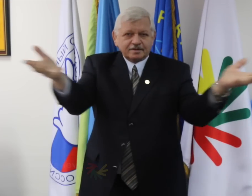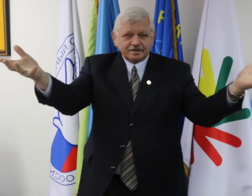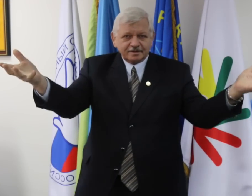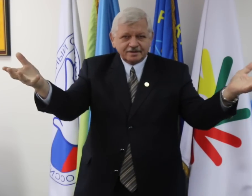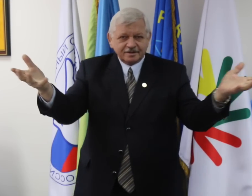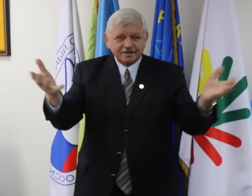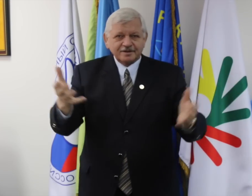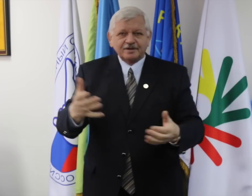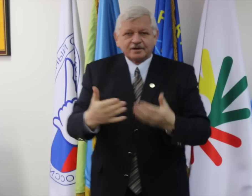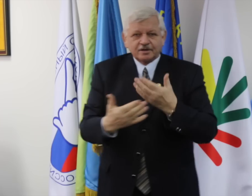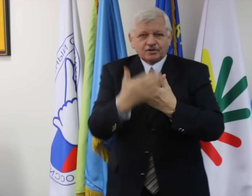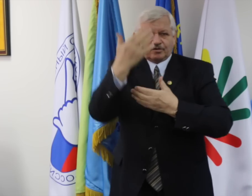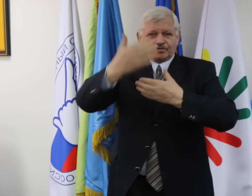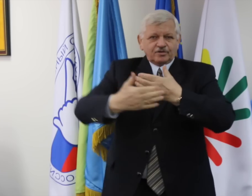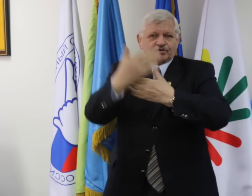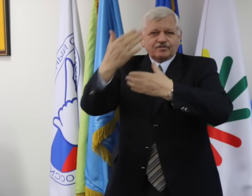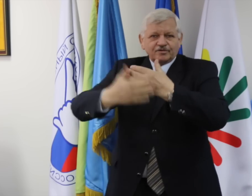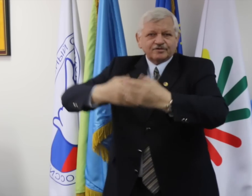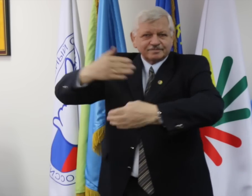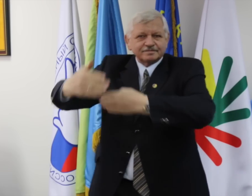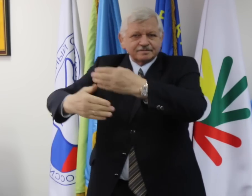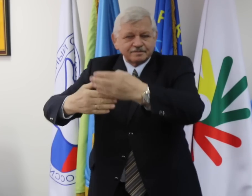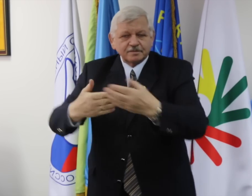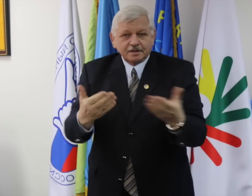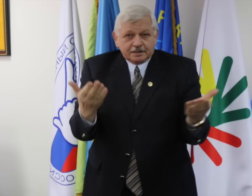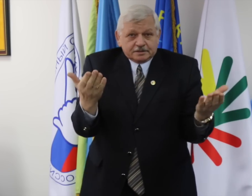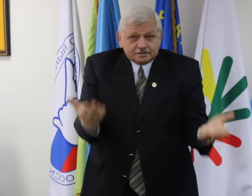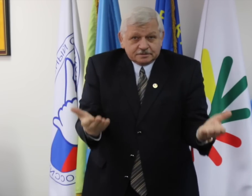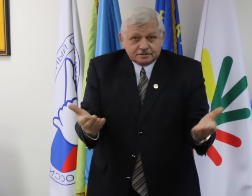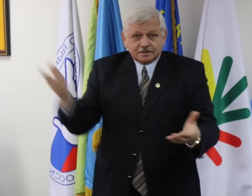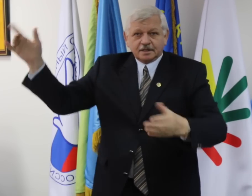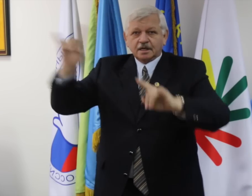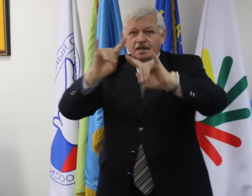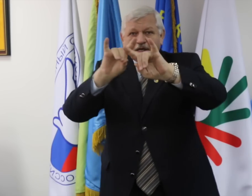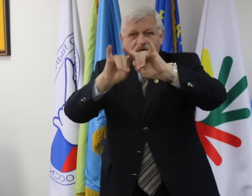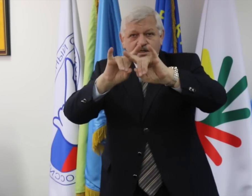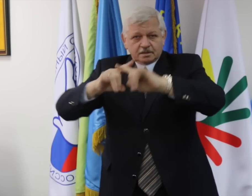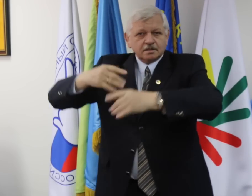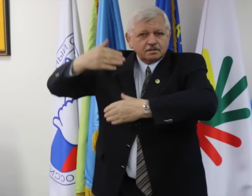I have so much information to share with you and there are quite a few.